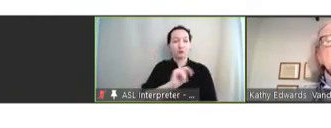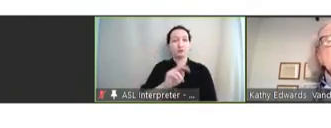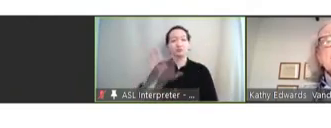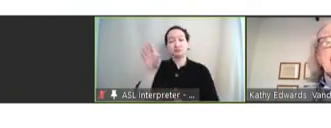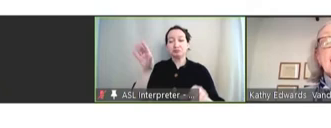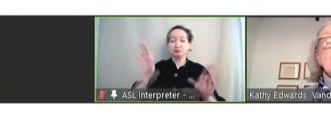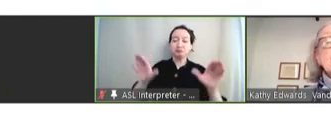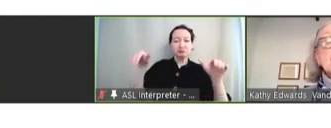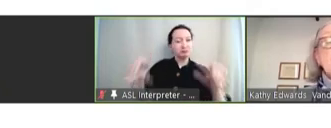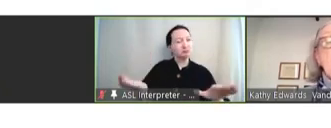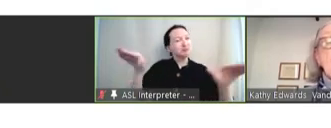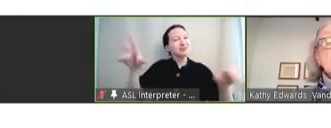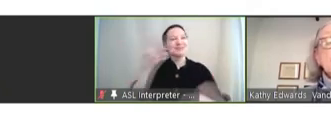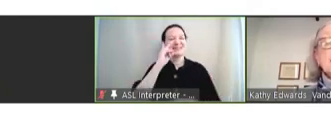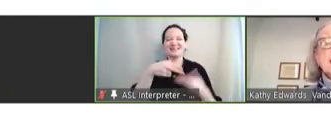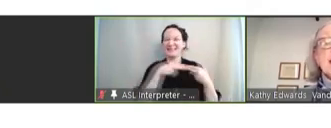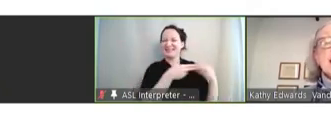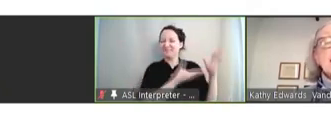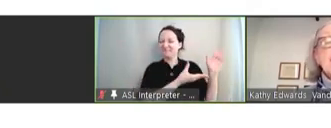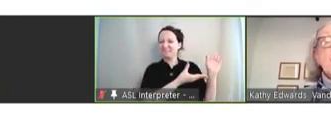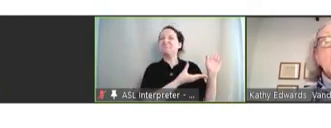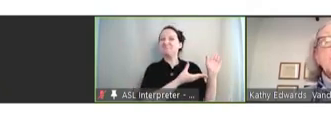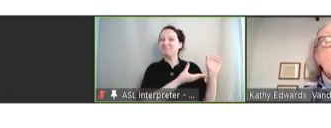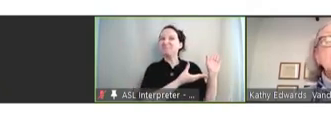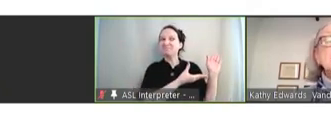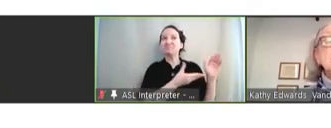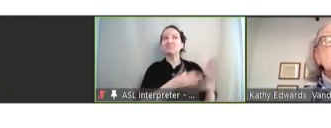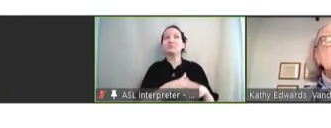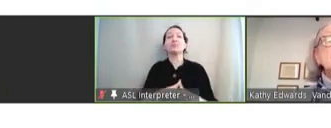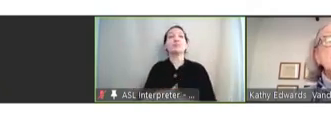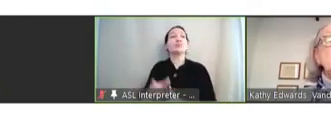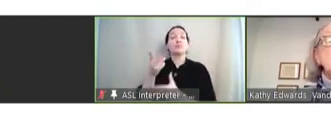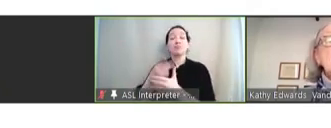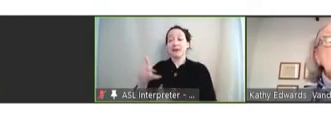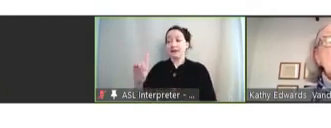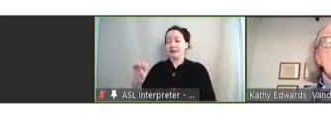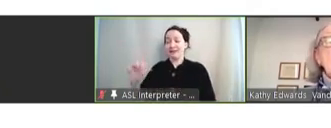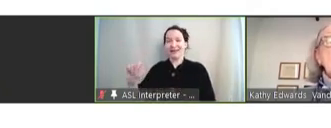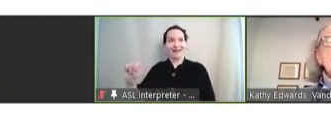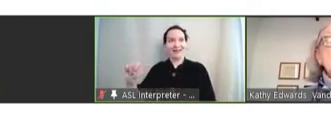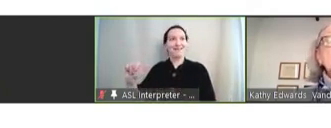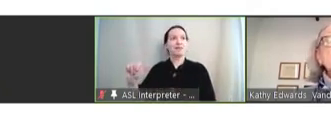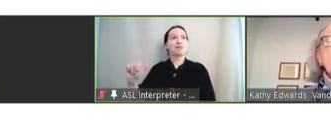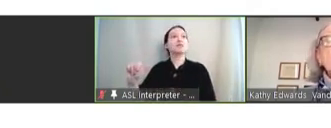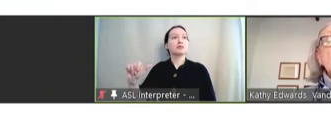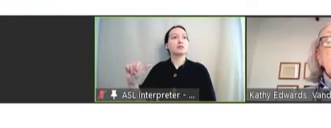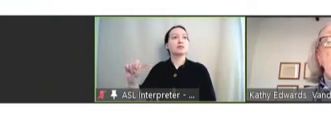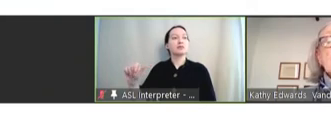As you see in this slide, you'll see that with both the Delta shown in the darker box,